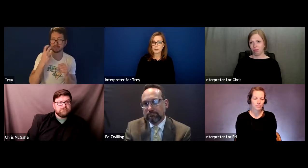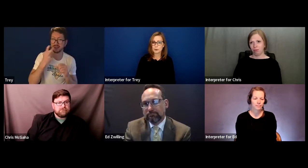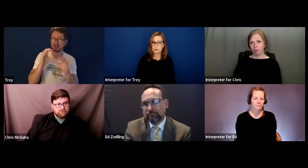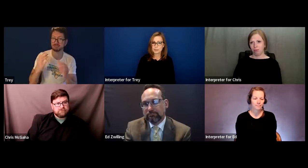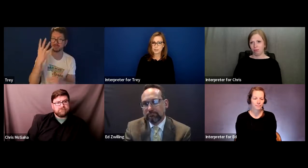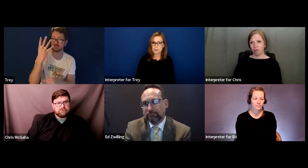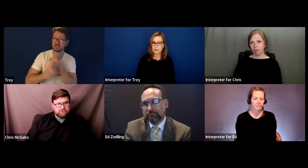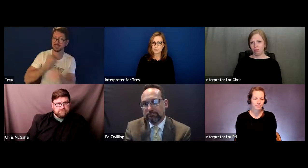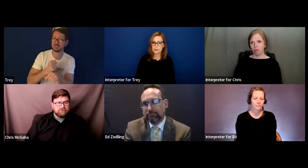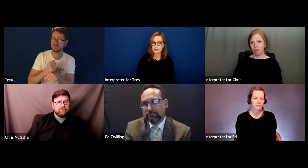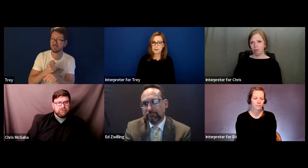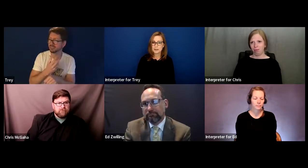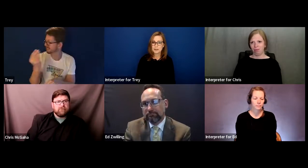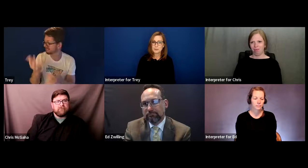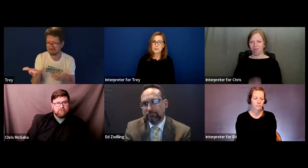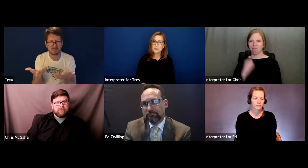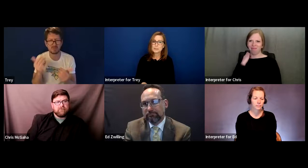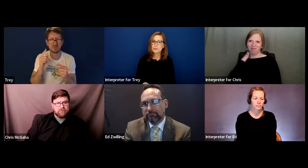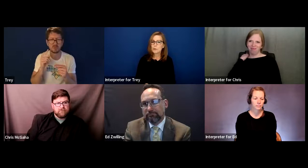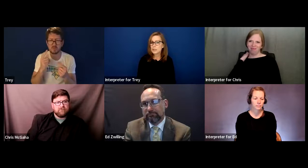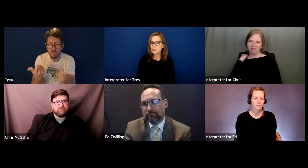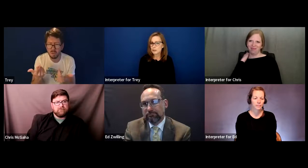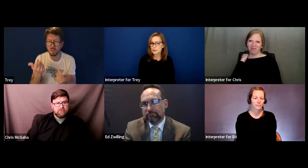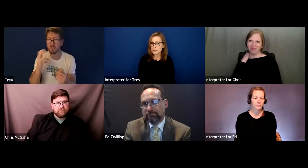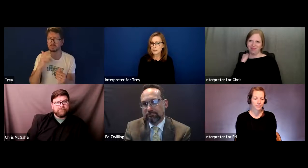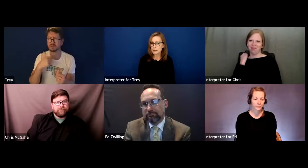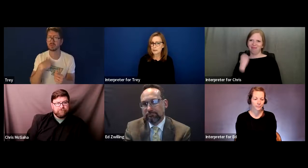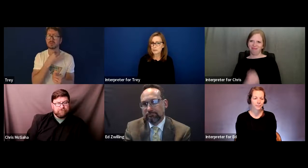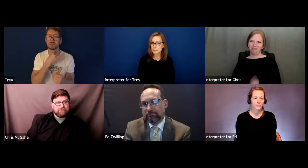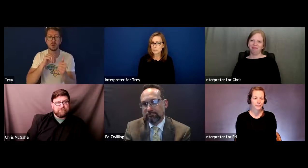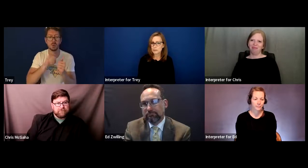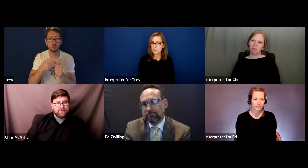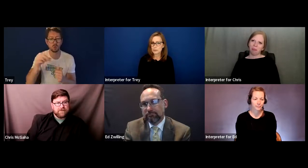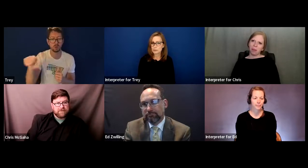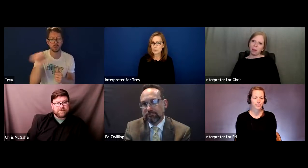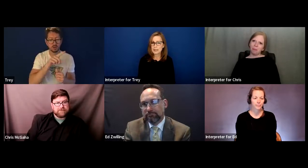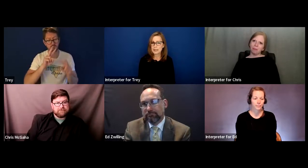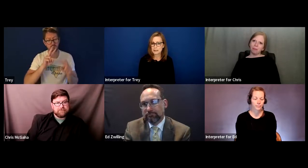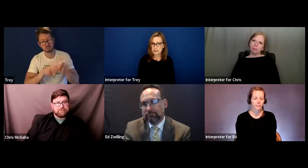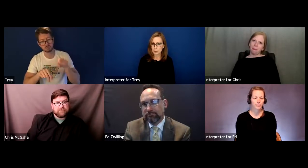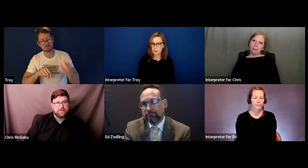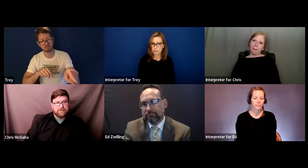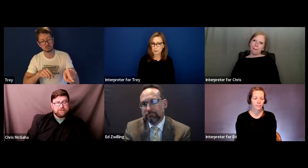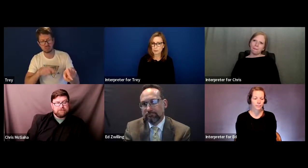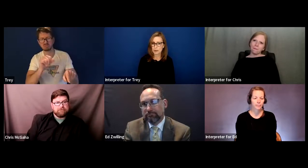approach speech therapy, but that was four years of training that I went through and